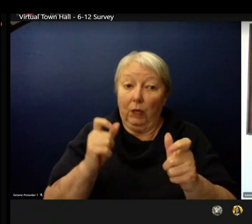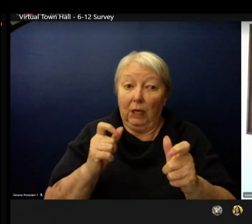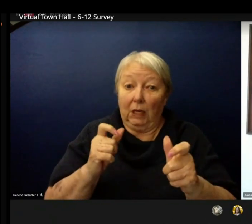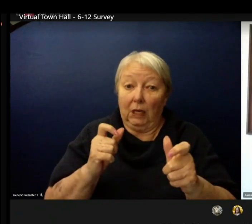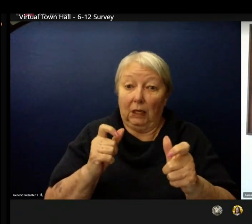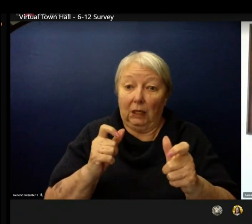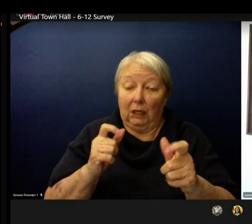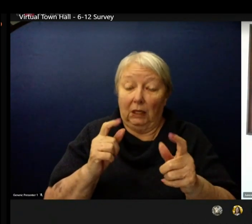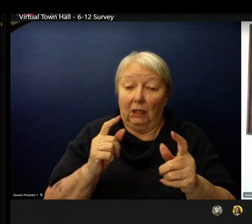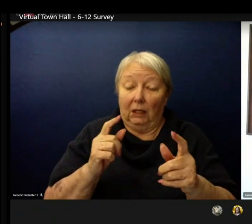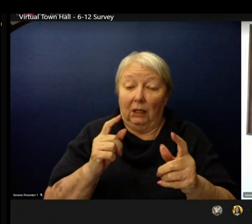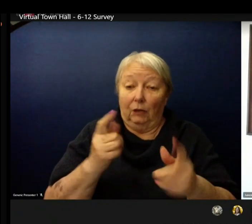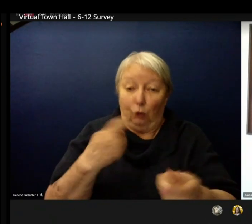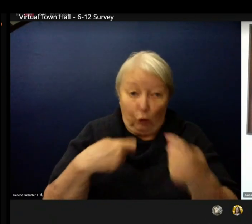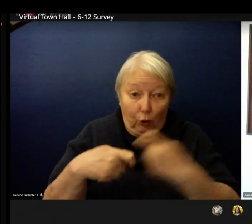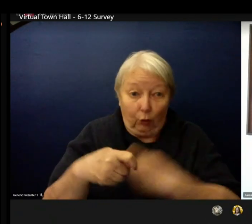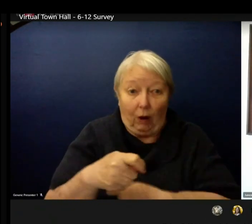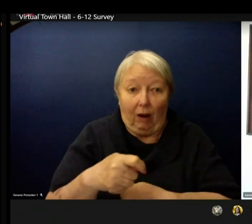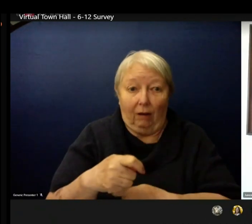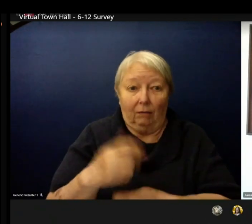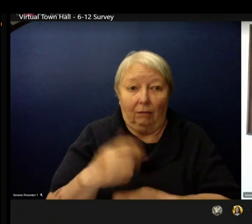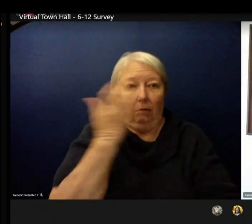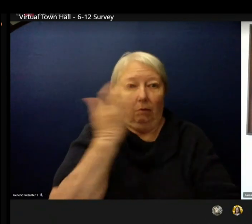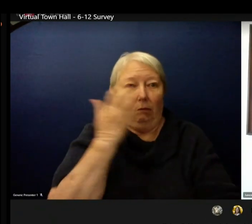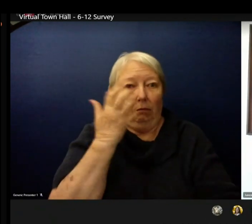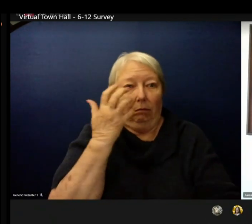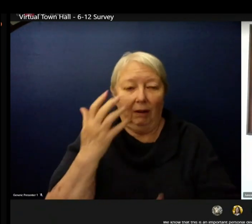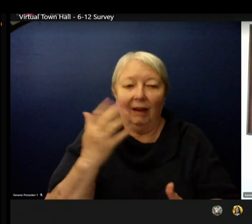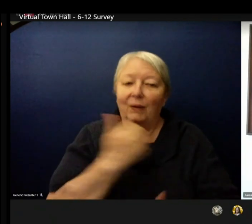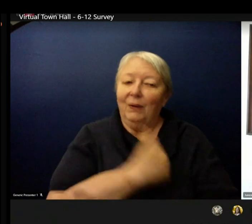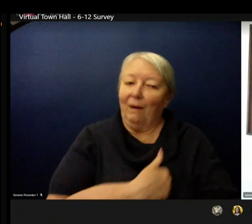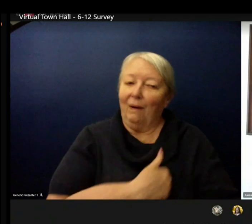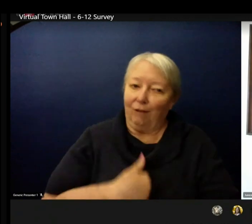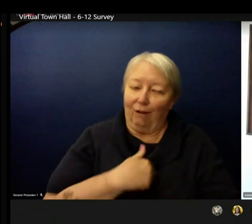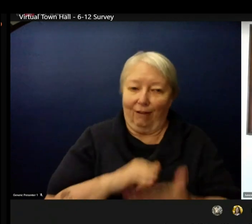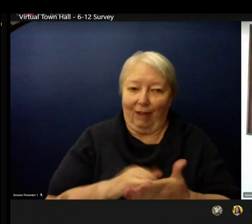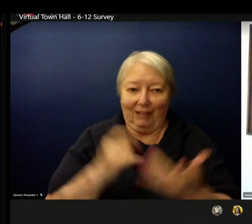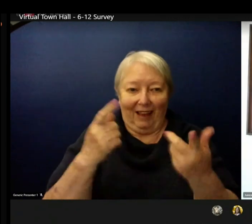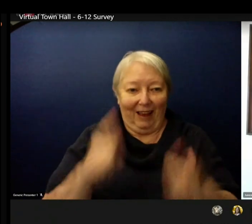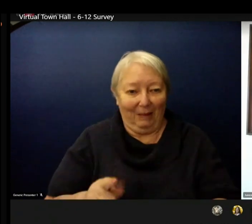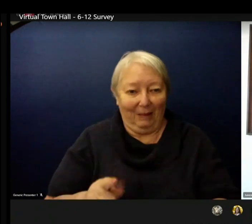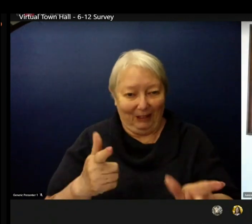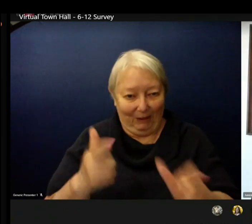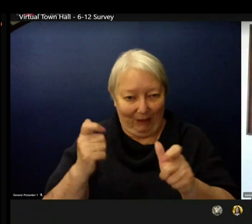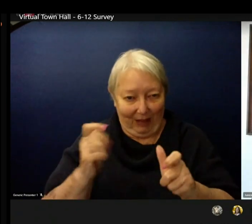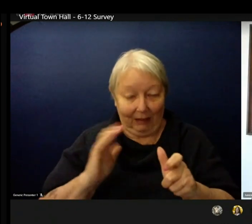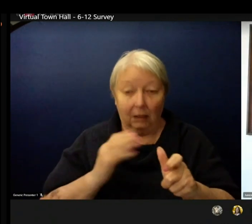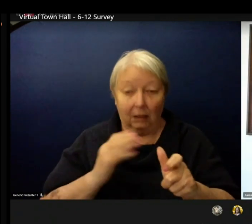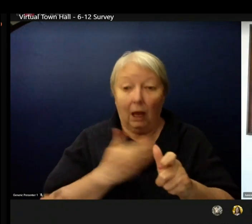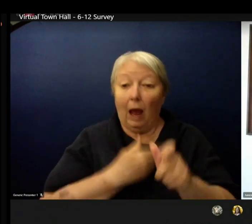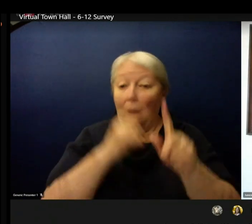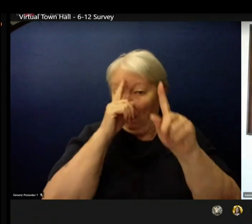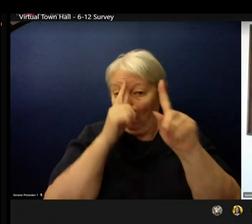and apologize for that quick turnaround. Our goal today is to share key things that you may need